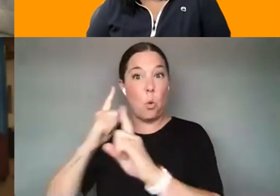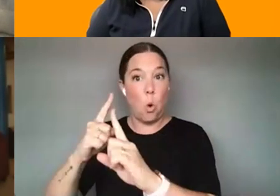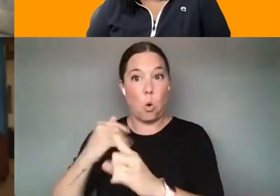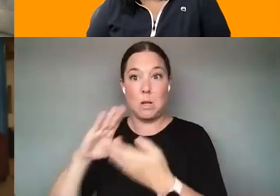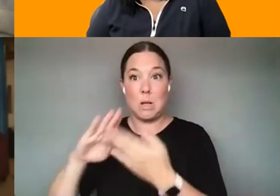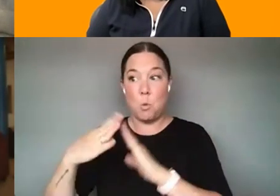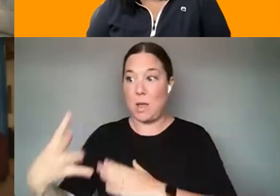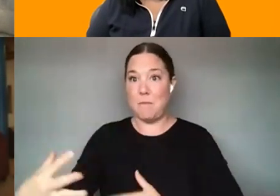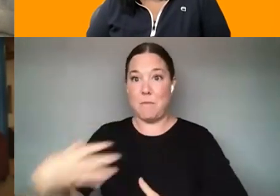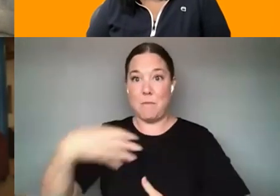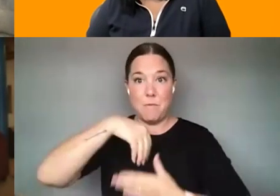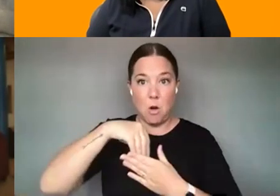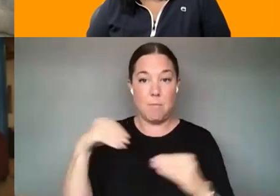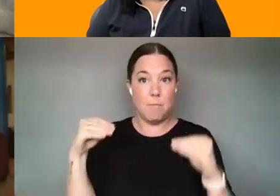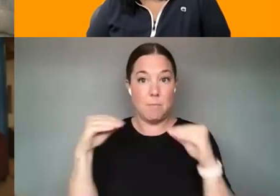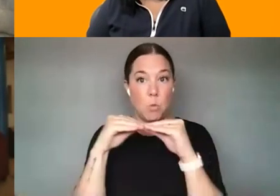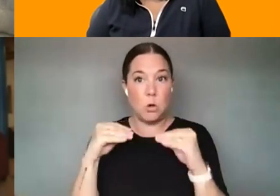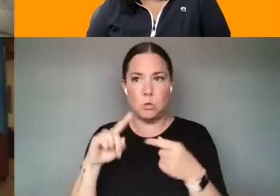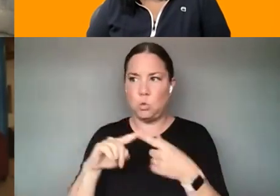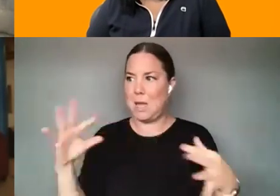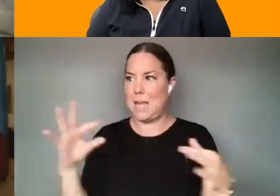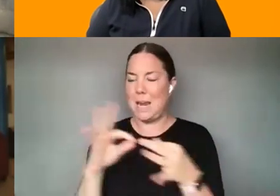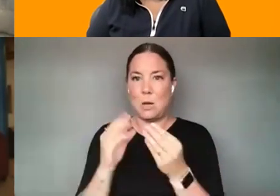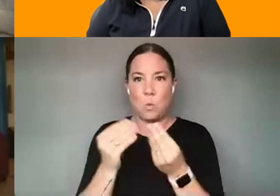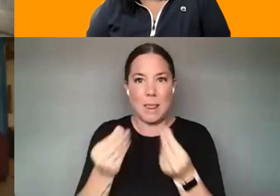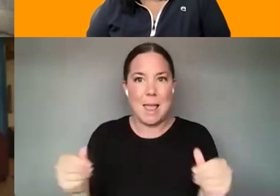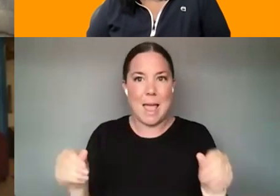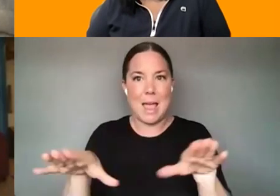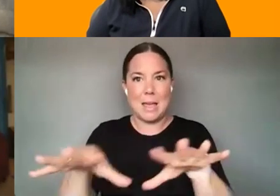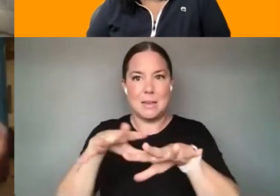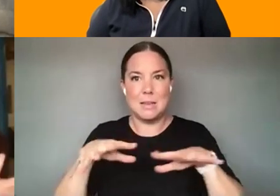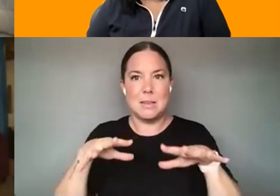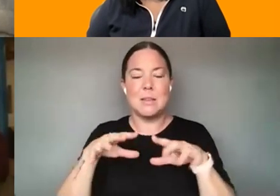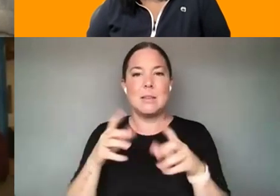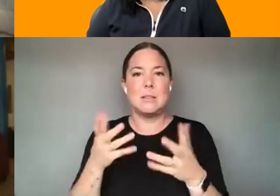OF CONNECTING WITH THEIR LAND AND CONNECTING WITH LAND BACK INITIATIVES AND HONORING NATIVE LAND.